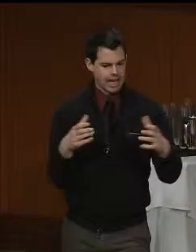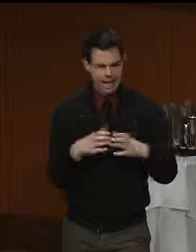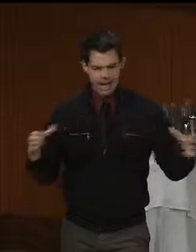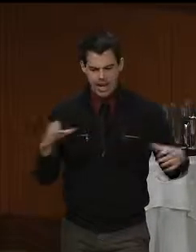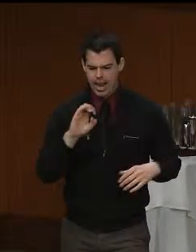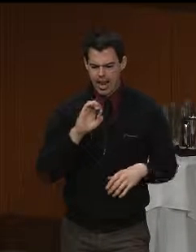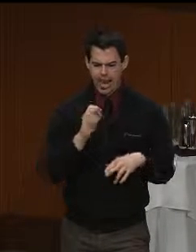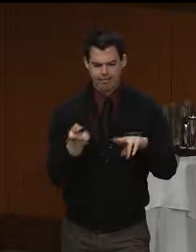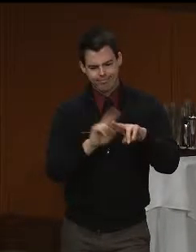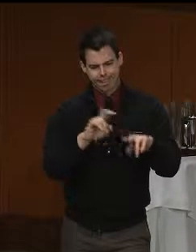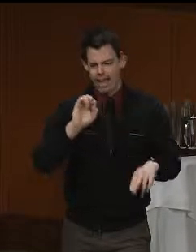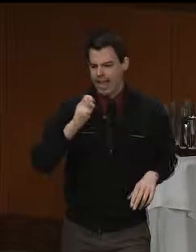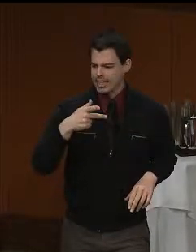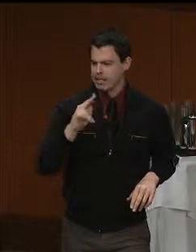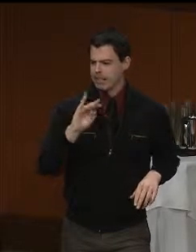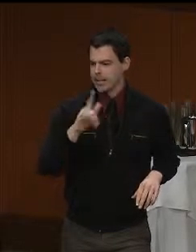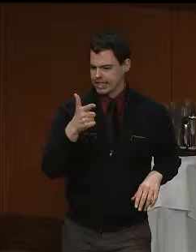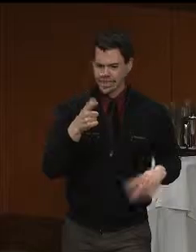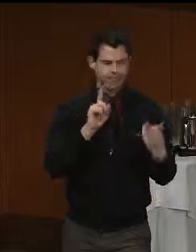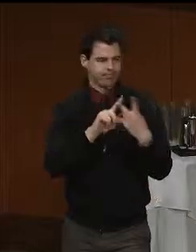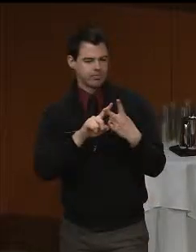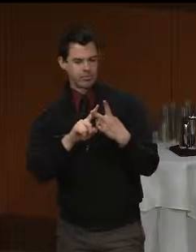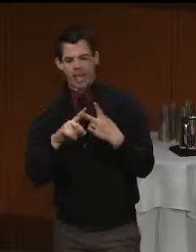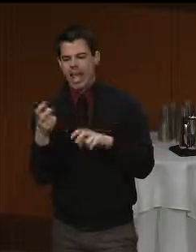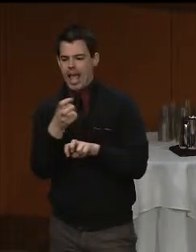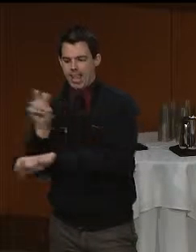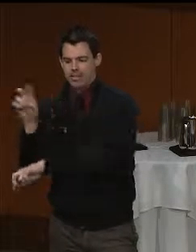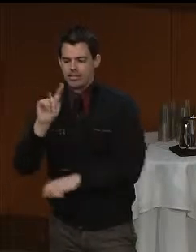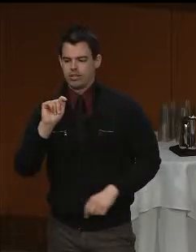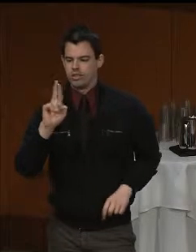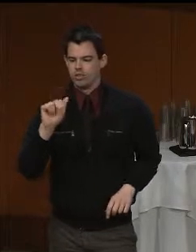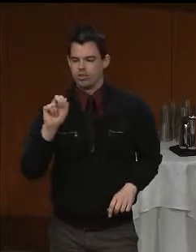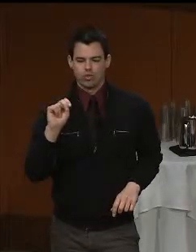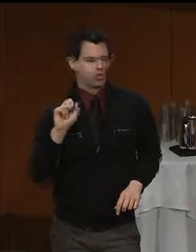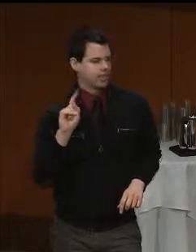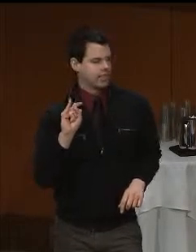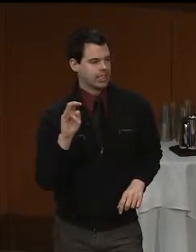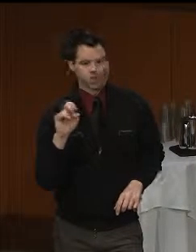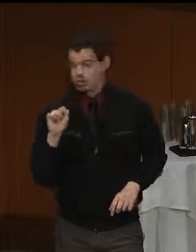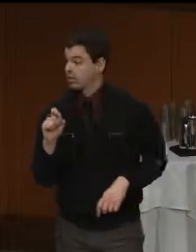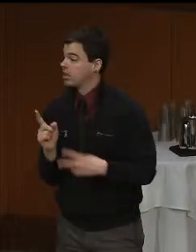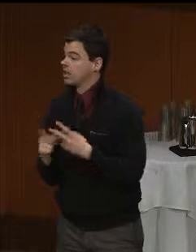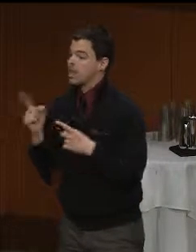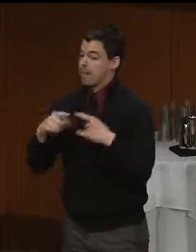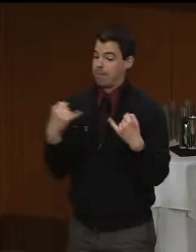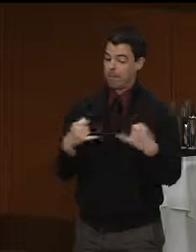Don't worry it's not that fancy. By boundary expanding I mean that the needs of individuals, and particularly your loved